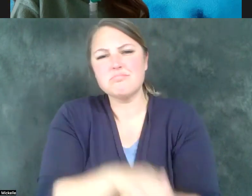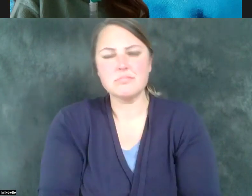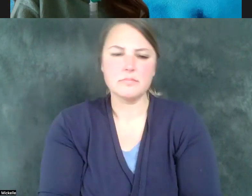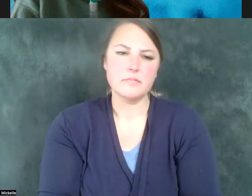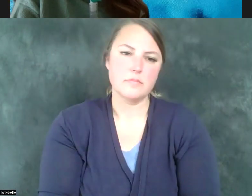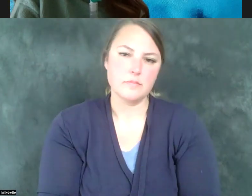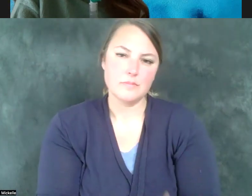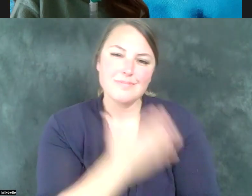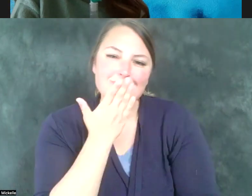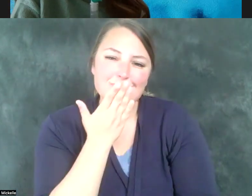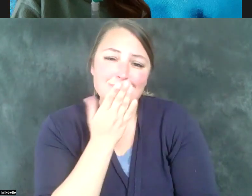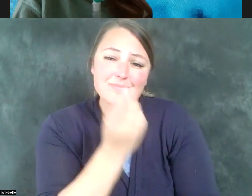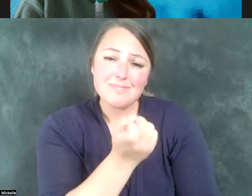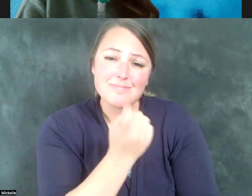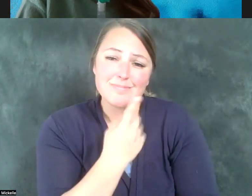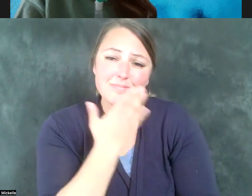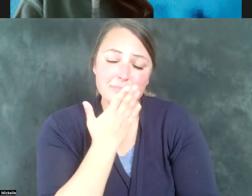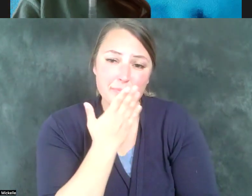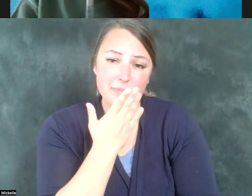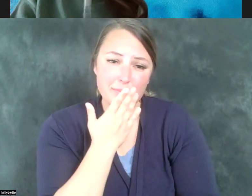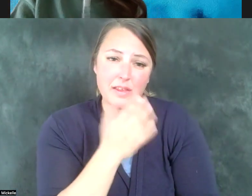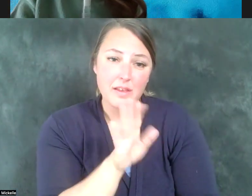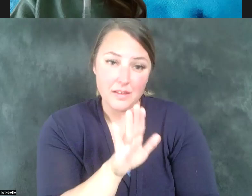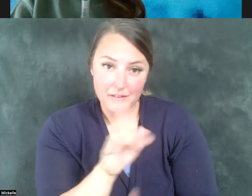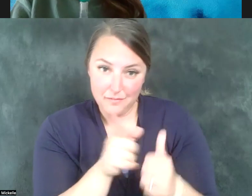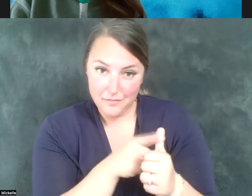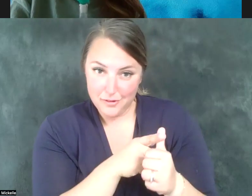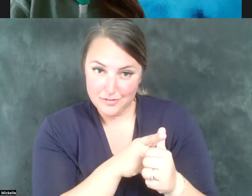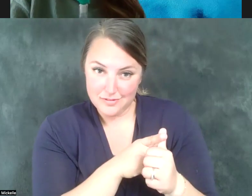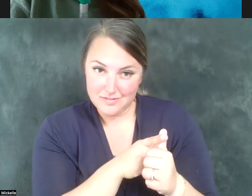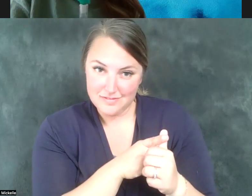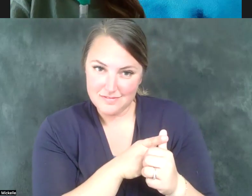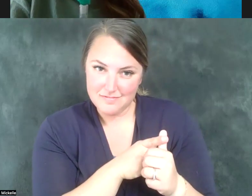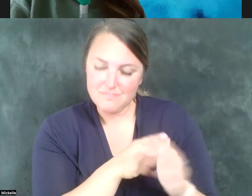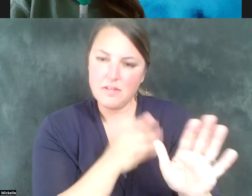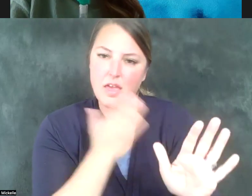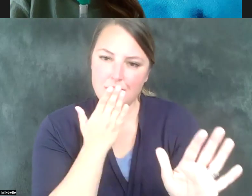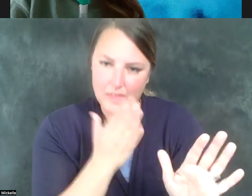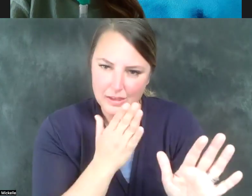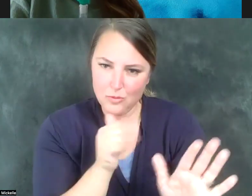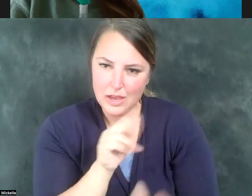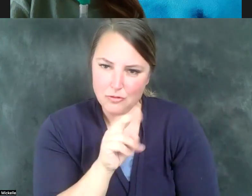Andrew thank you for that question and first let me thank you Andrew for your years of